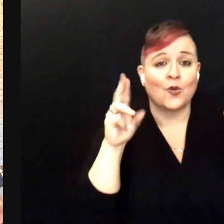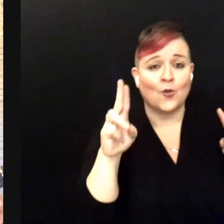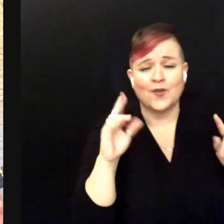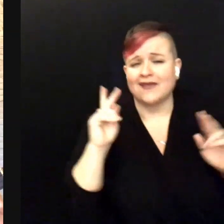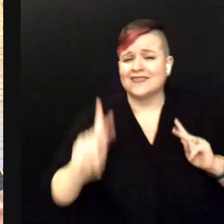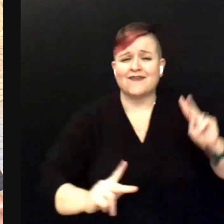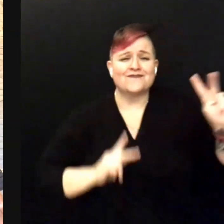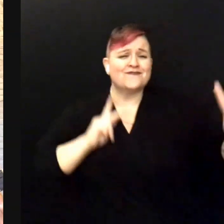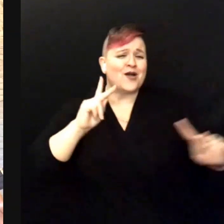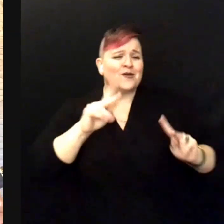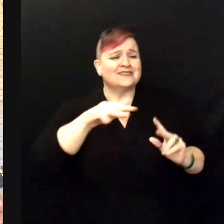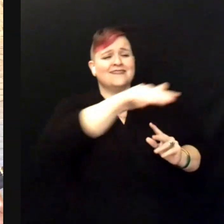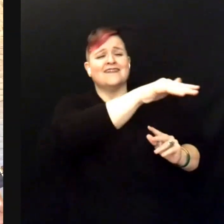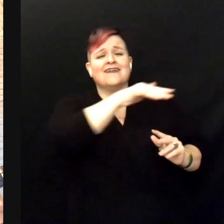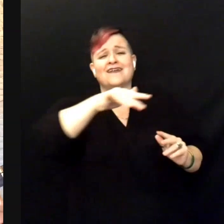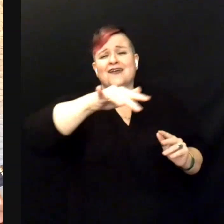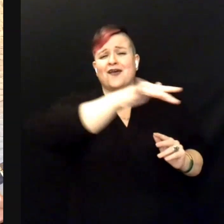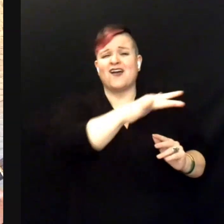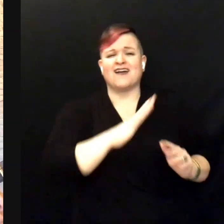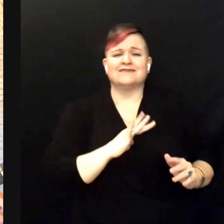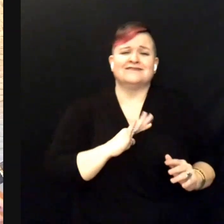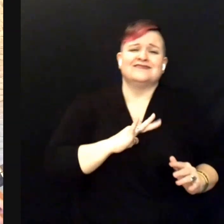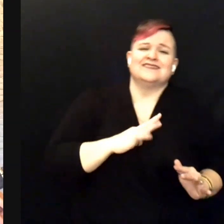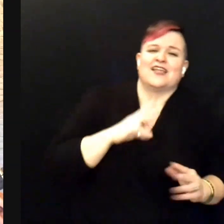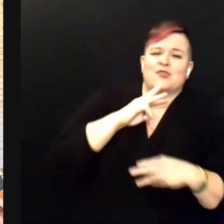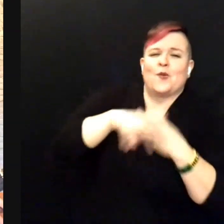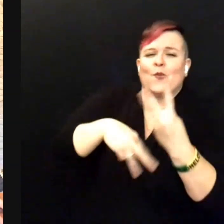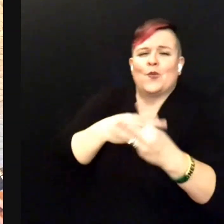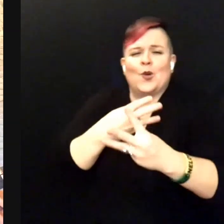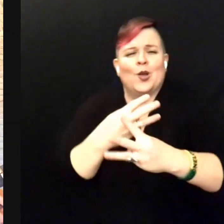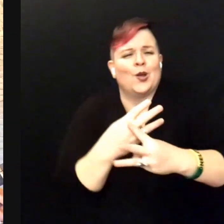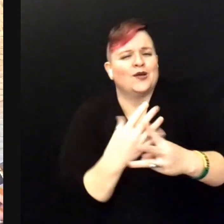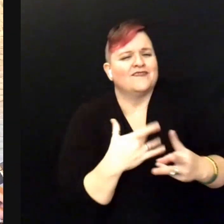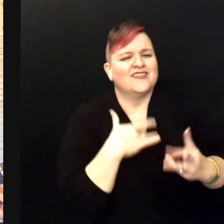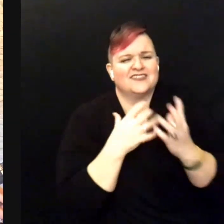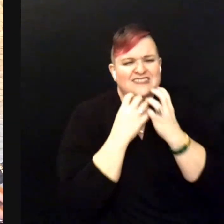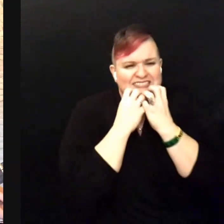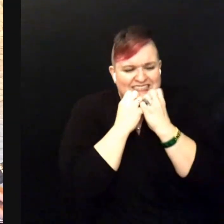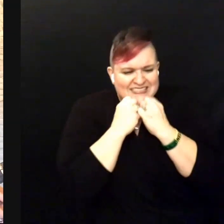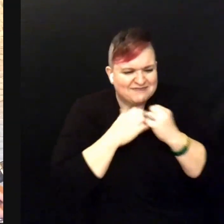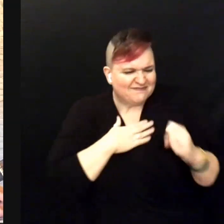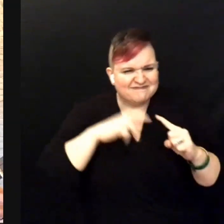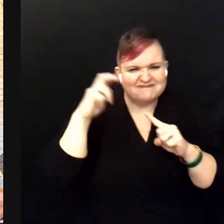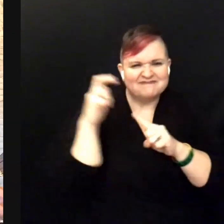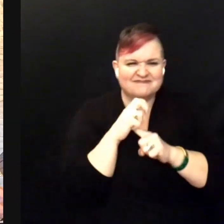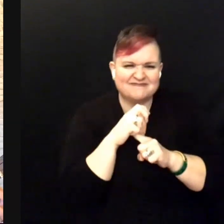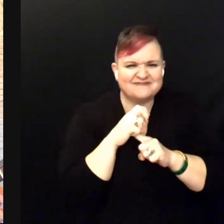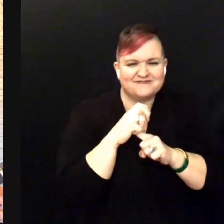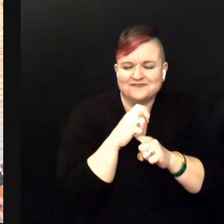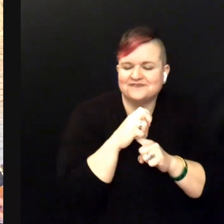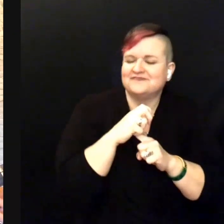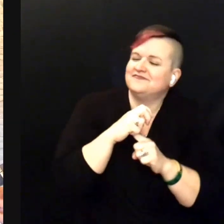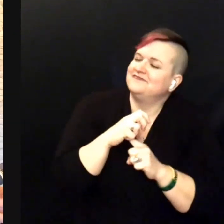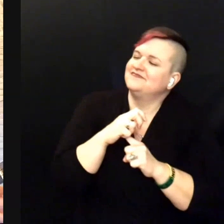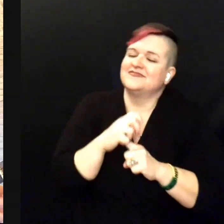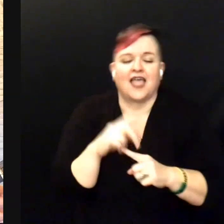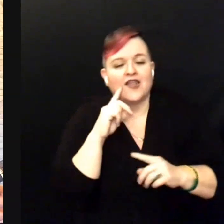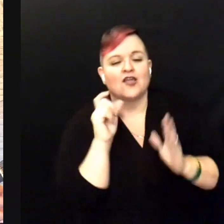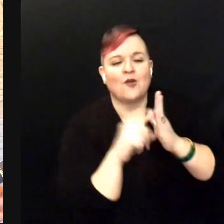And the world is mine On Blue Bayou Where those fishing boats